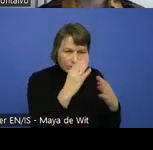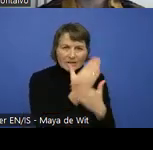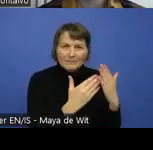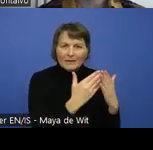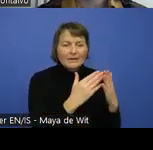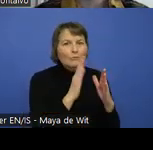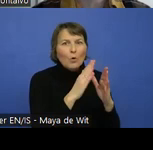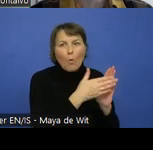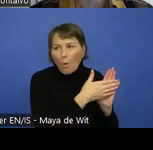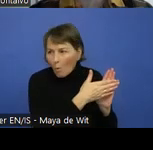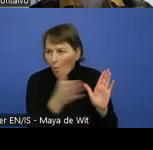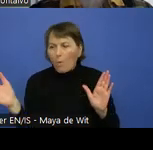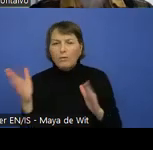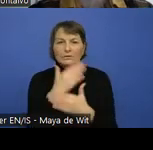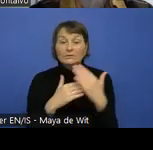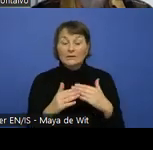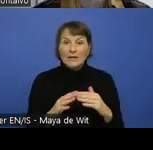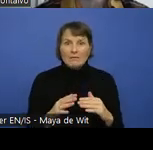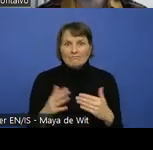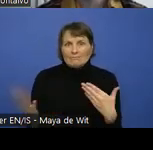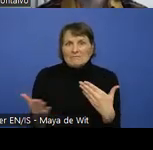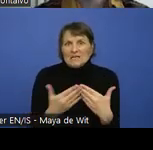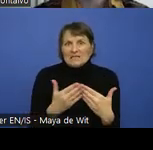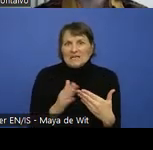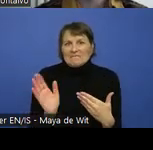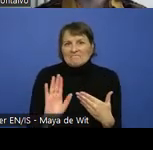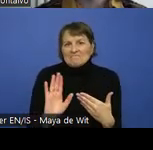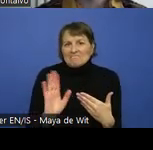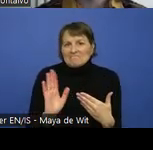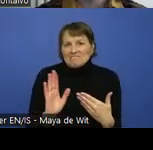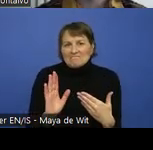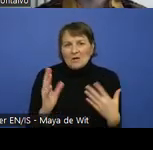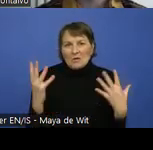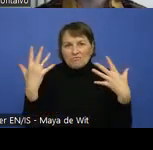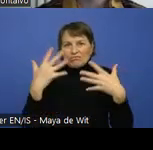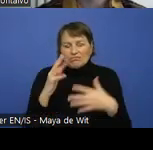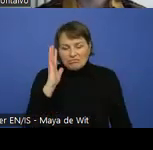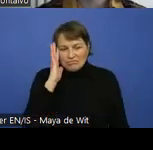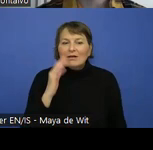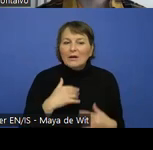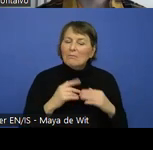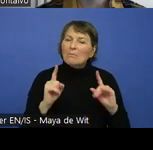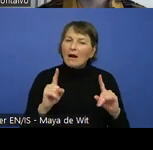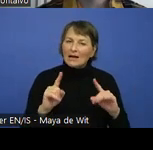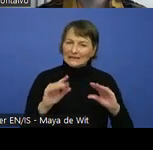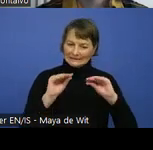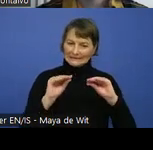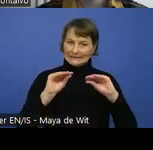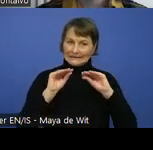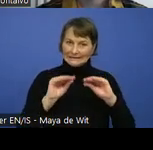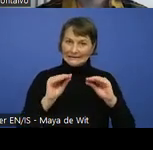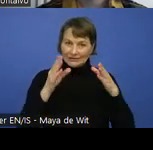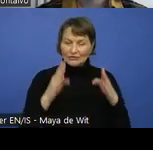But, of course, the effort is advised for instructors to focus on just as much disabilities